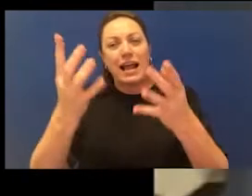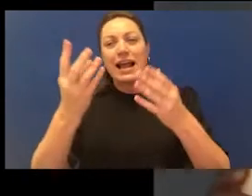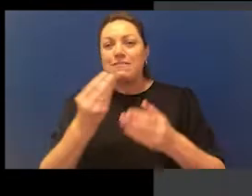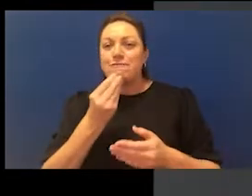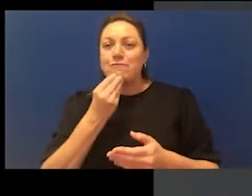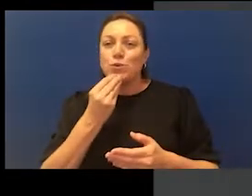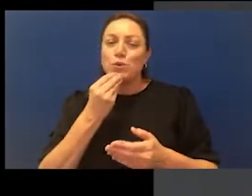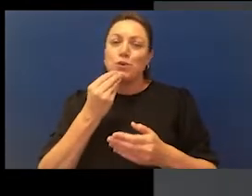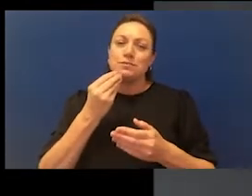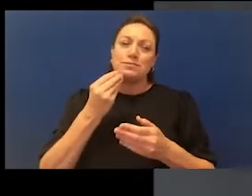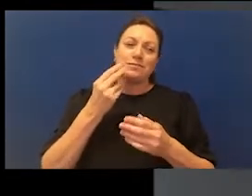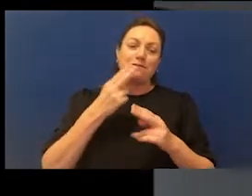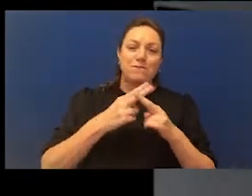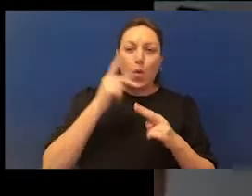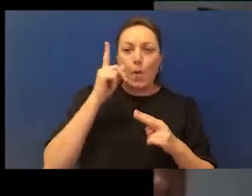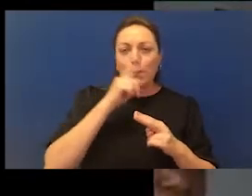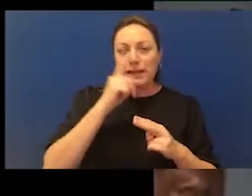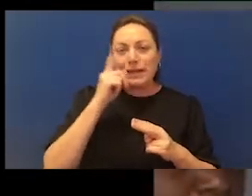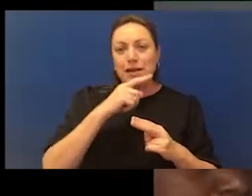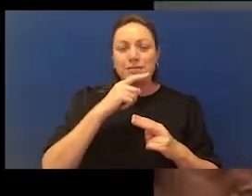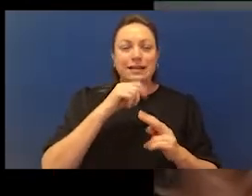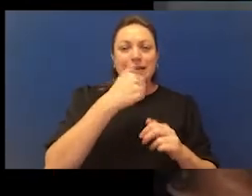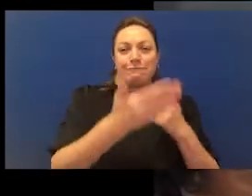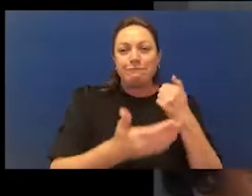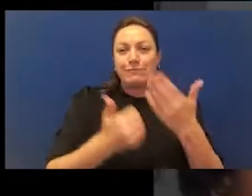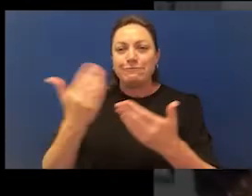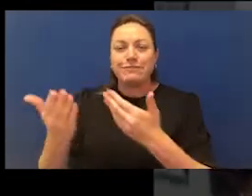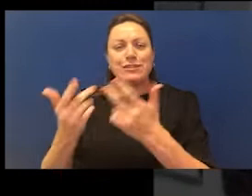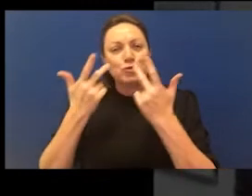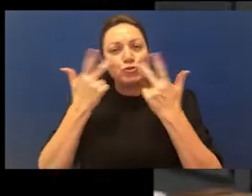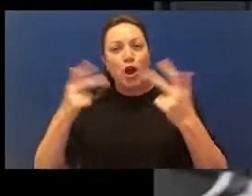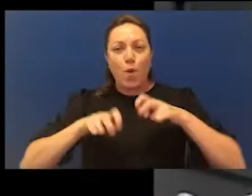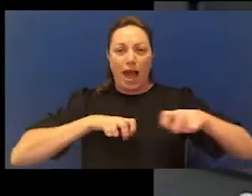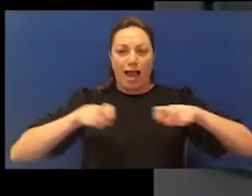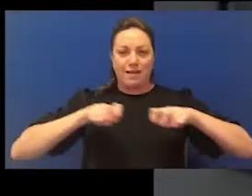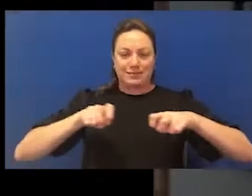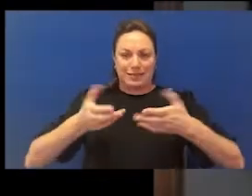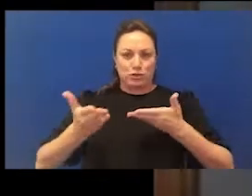the like many things is an act of service. It's an act of love and it's an invitation to